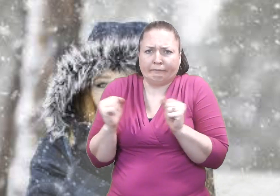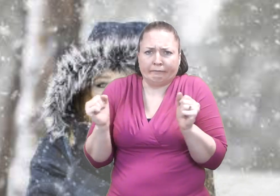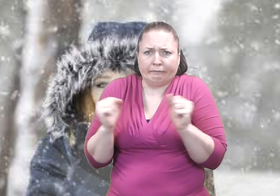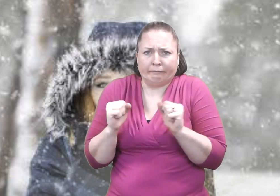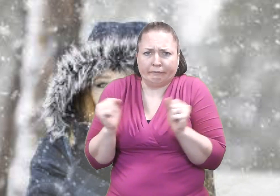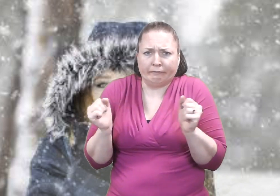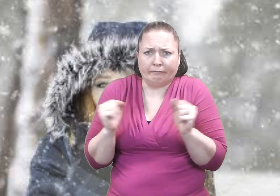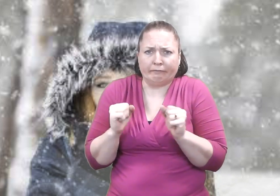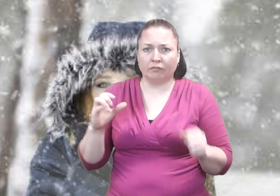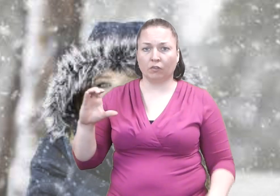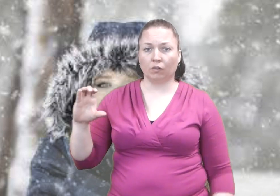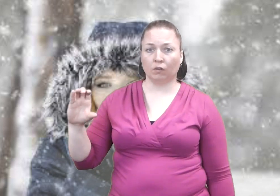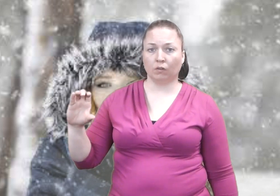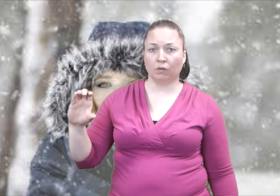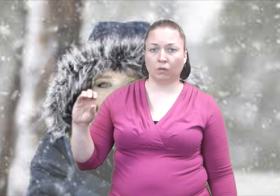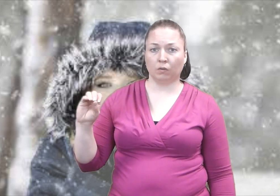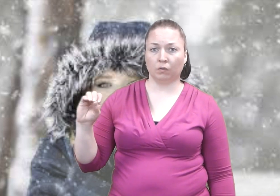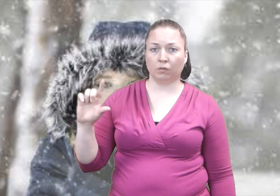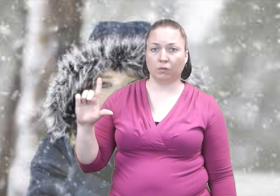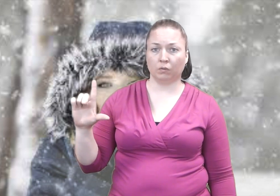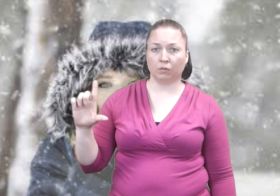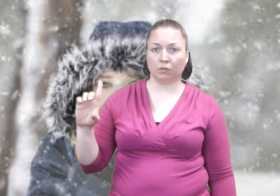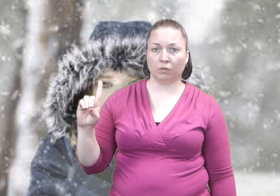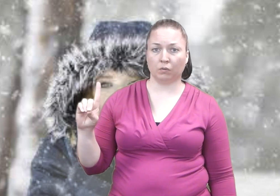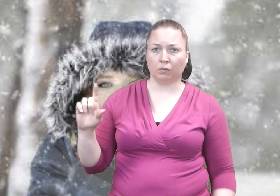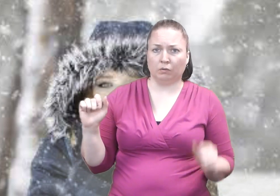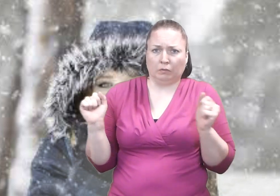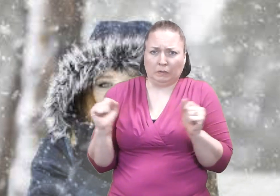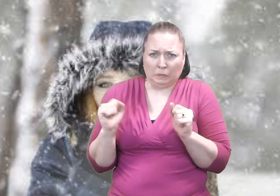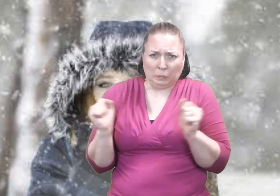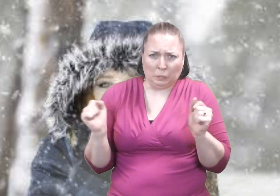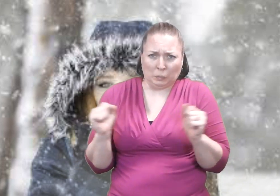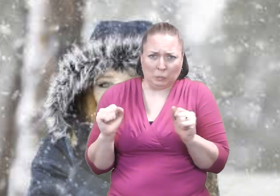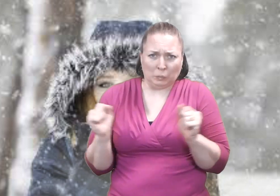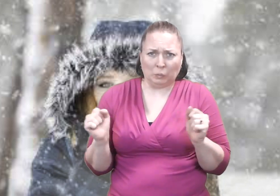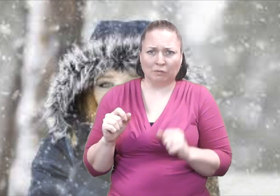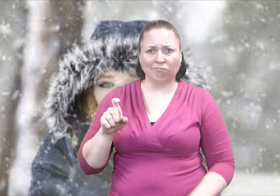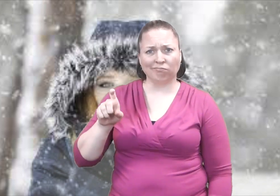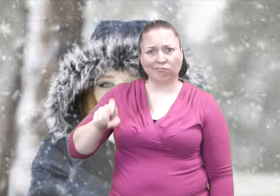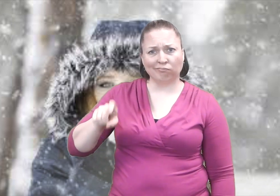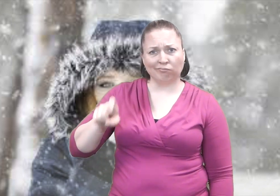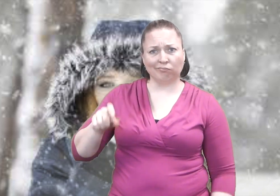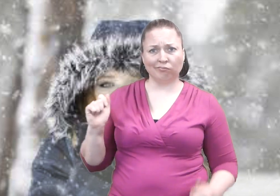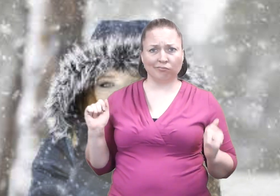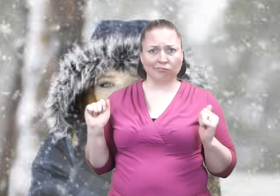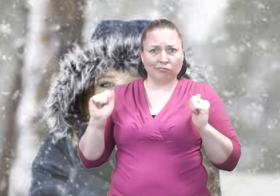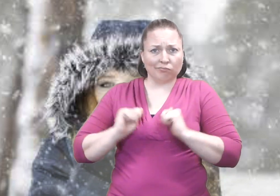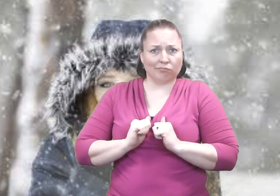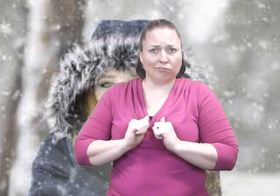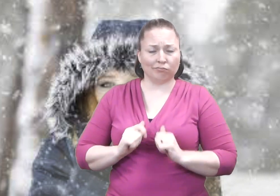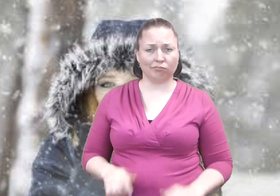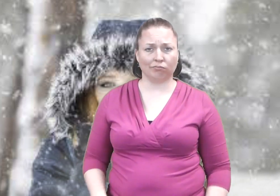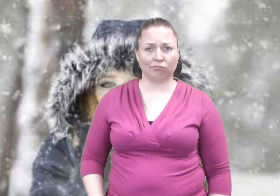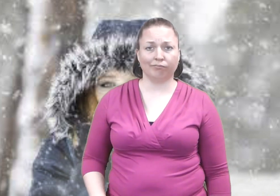It is cold!!!!! I need a coat!